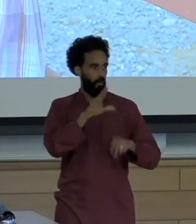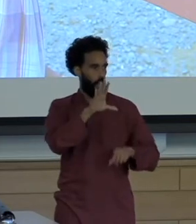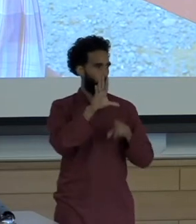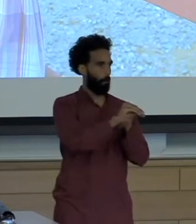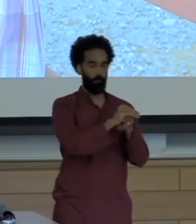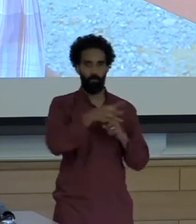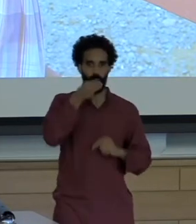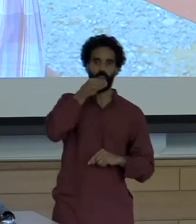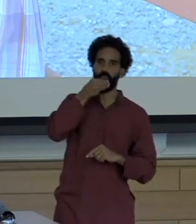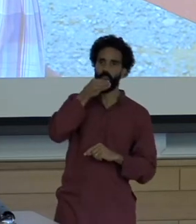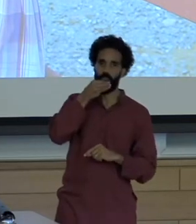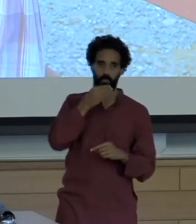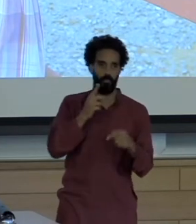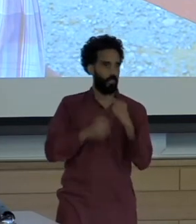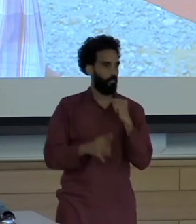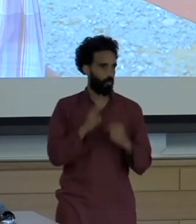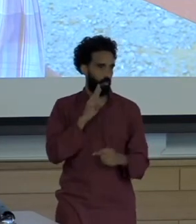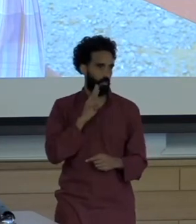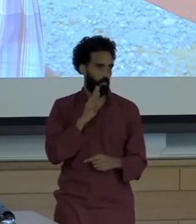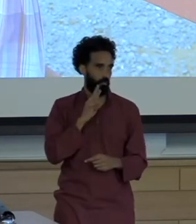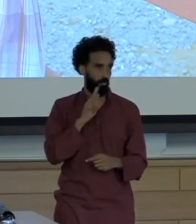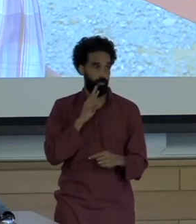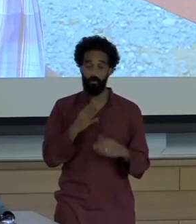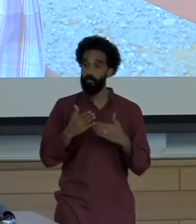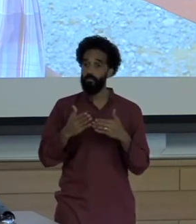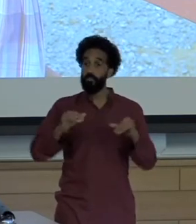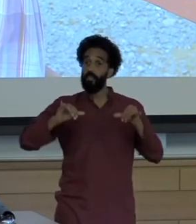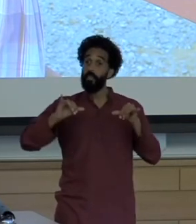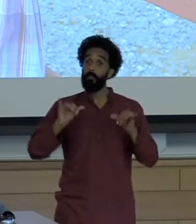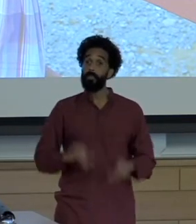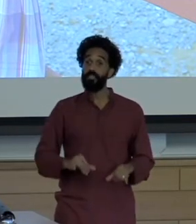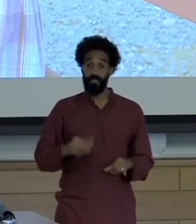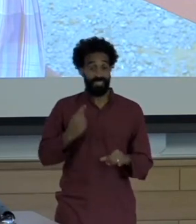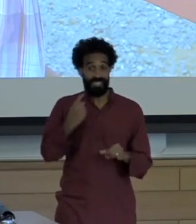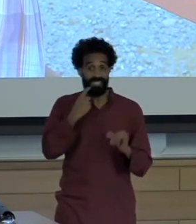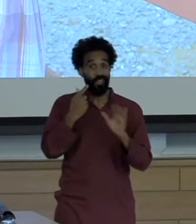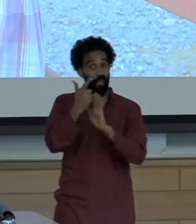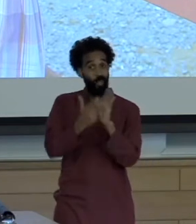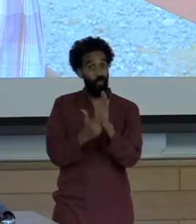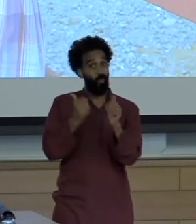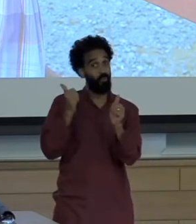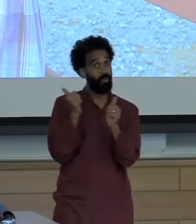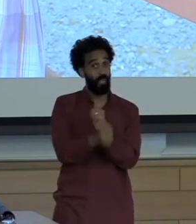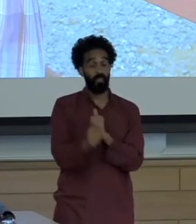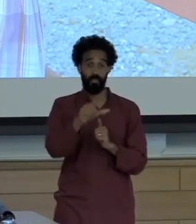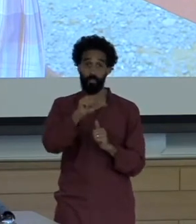Even as new legal decrees, like the one that recently passed in 2014 in the D.R